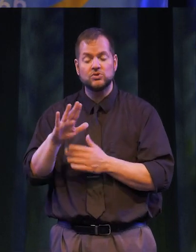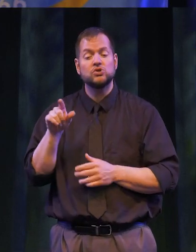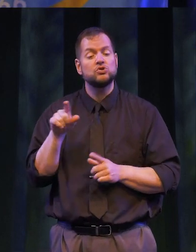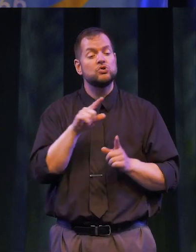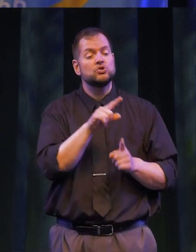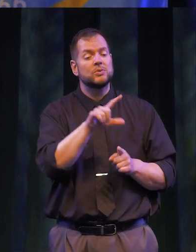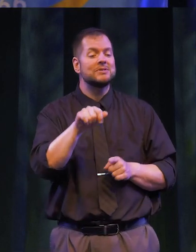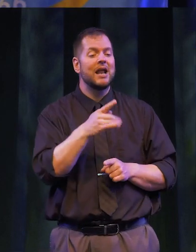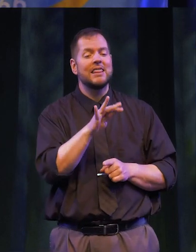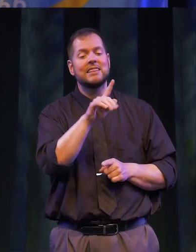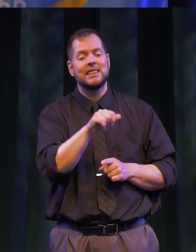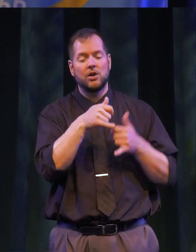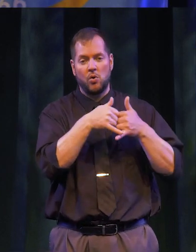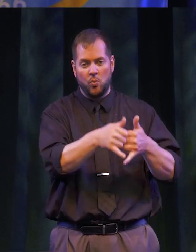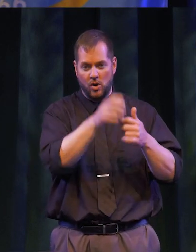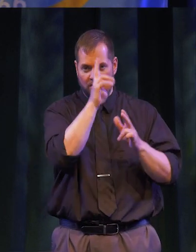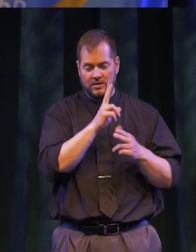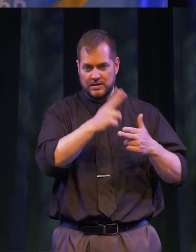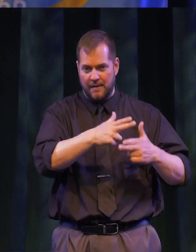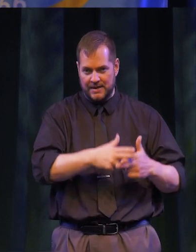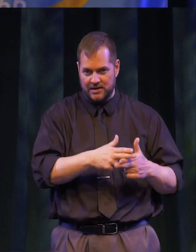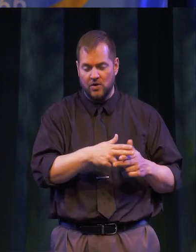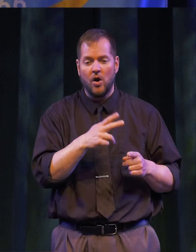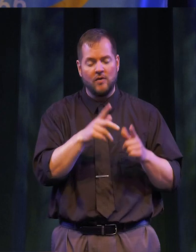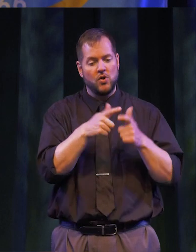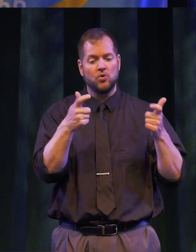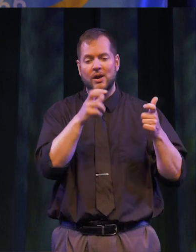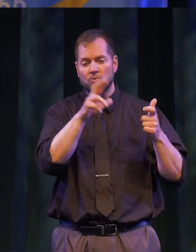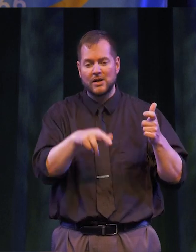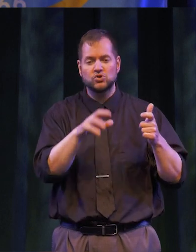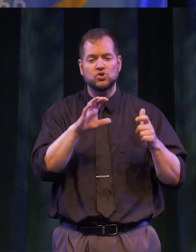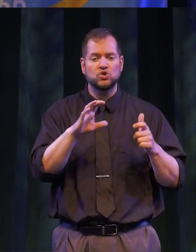ATHENA AWARD NOMINEE SPONSORED BY THE WOMEN’S COUNCIL OF THE GREATER ROCHESTER CHAMBER OF